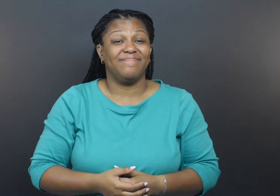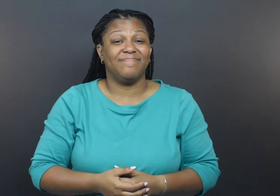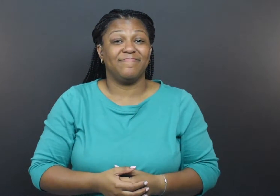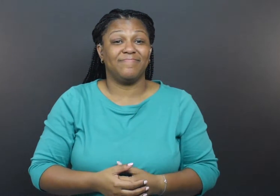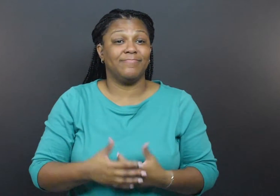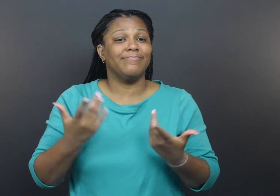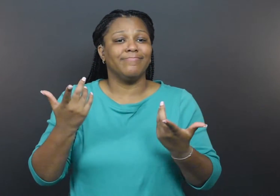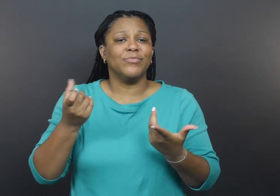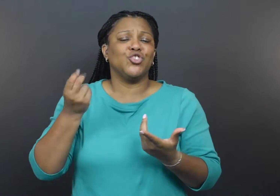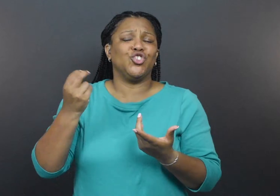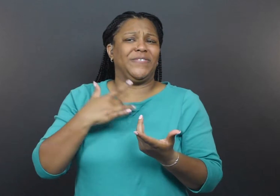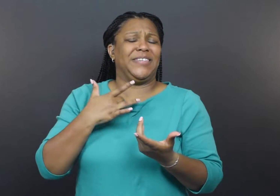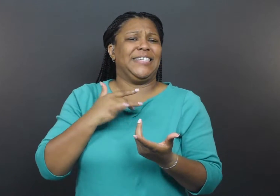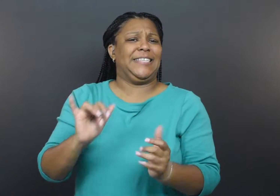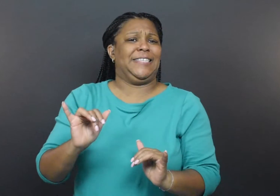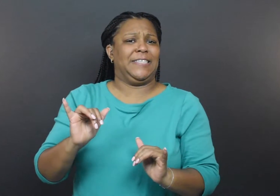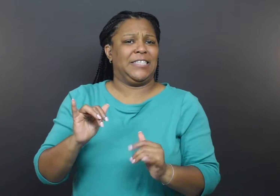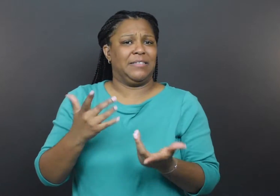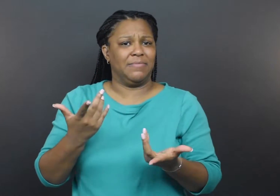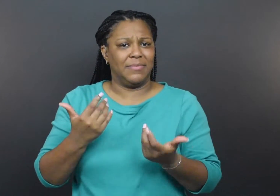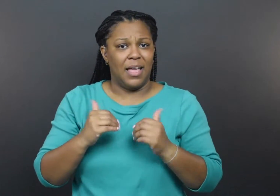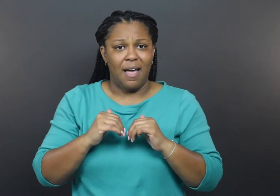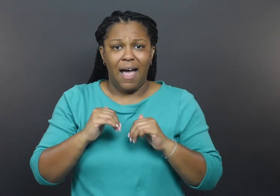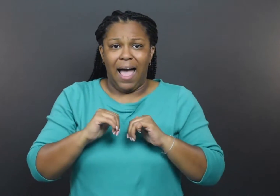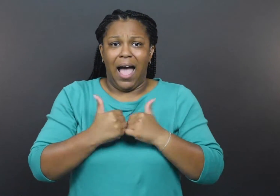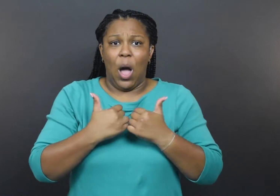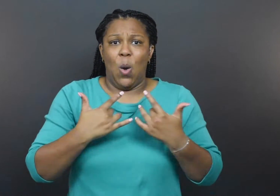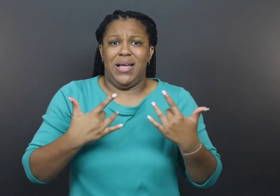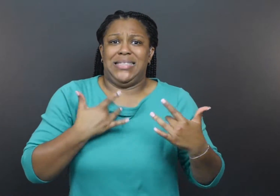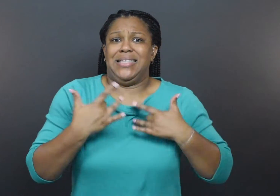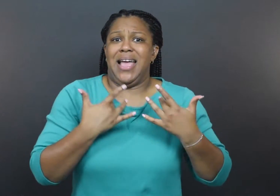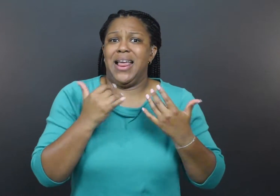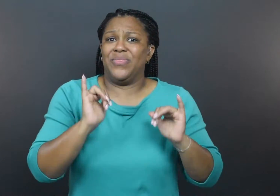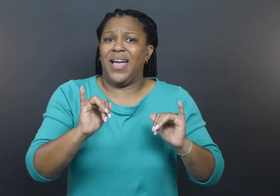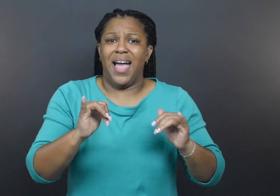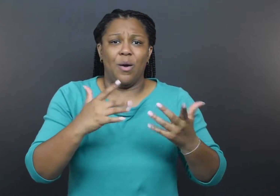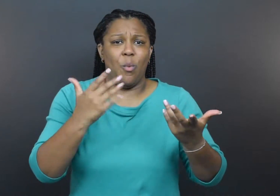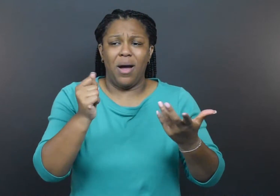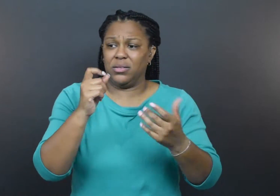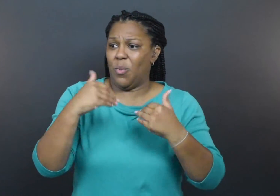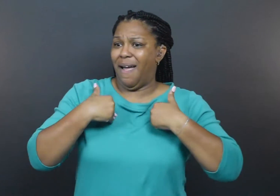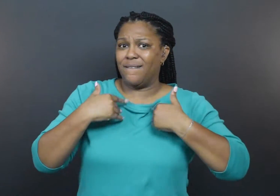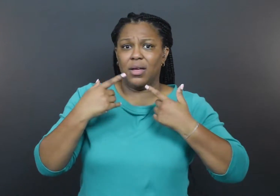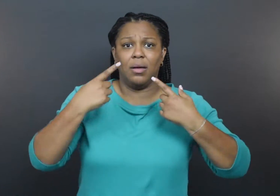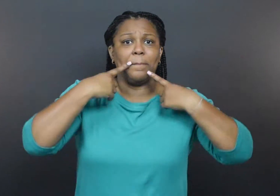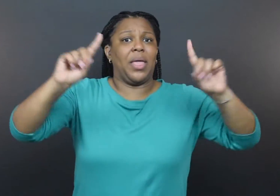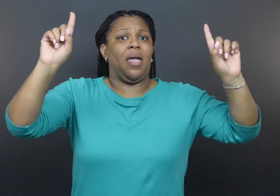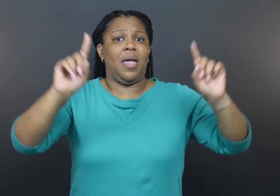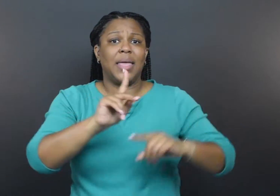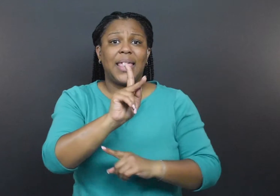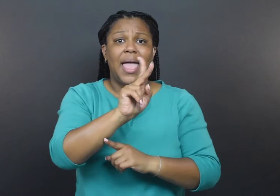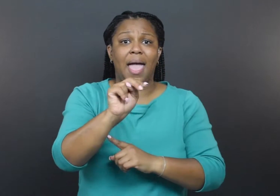She added how exciting it was to have KN95 and N95 masks available for providers.